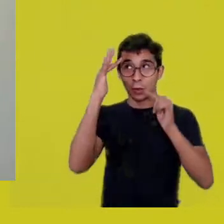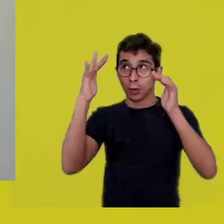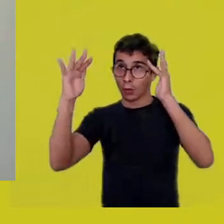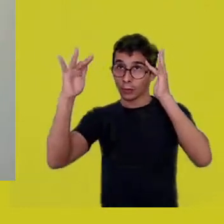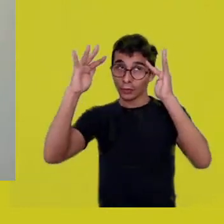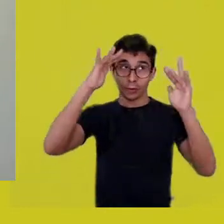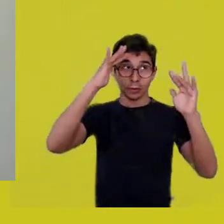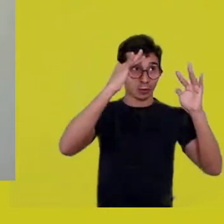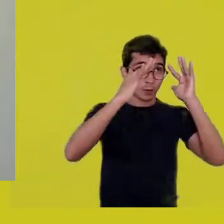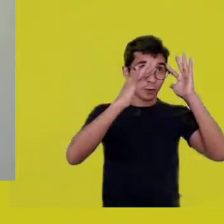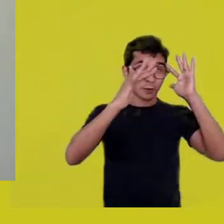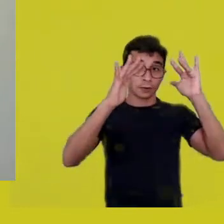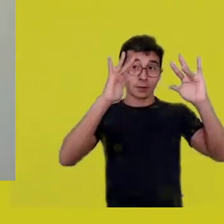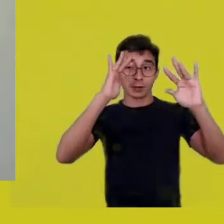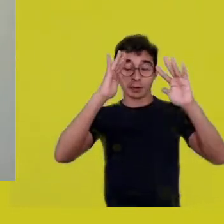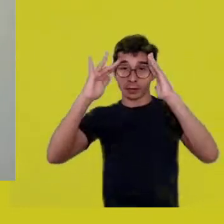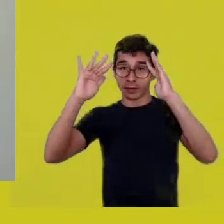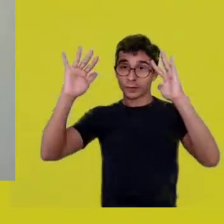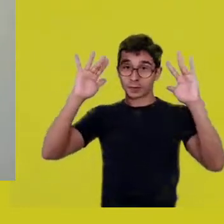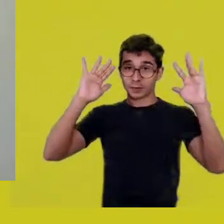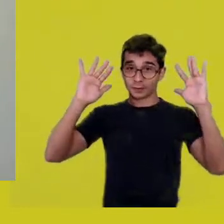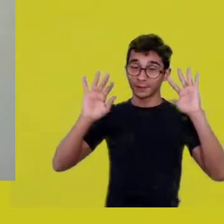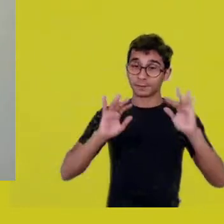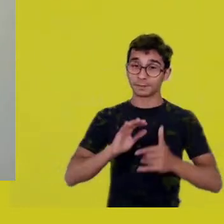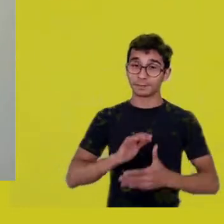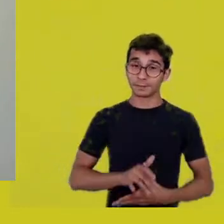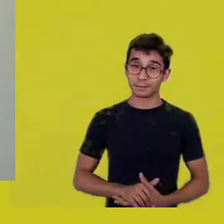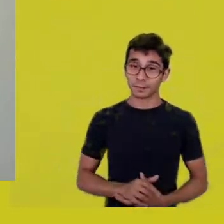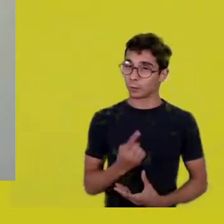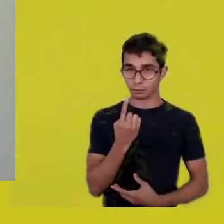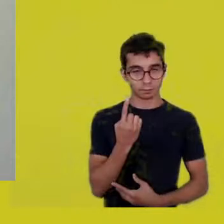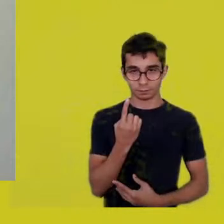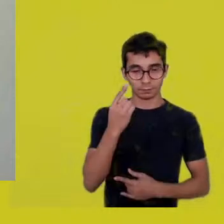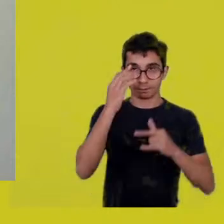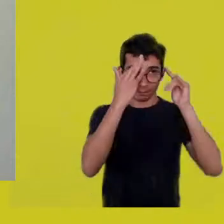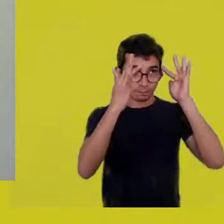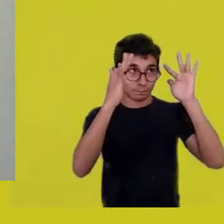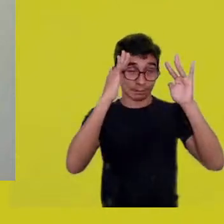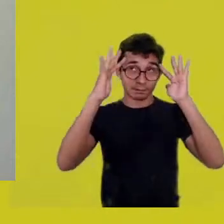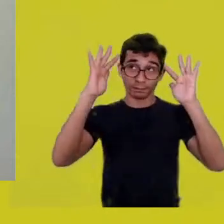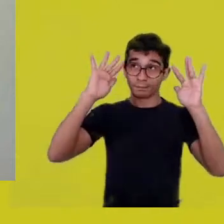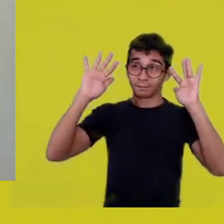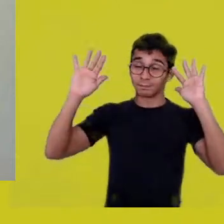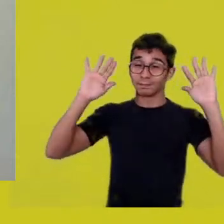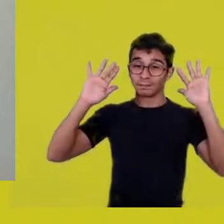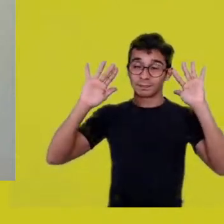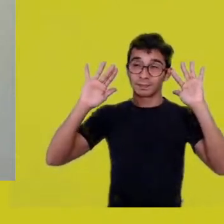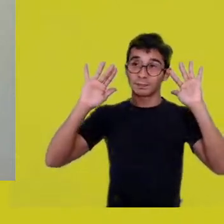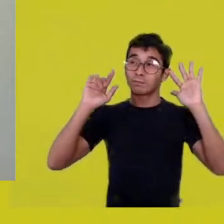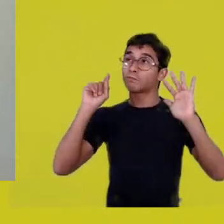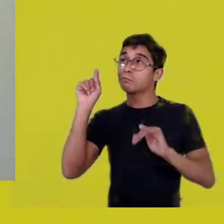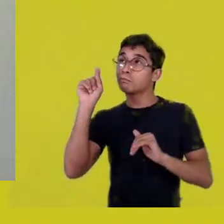Dreams have the power